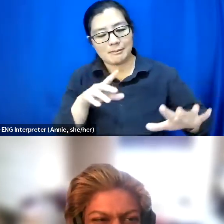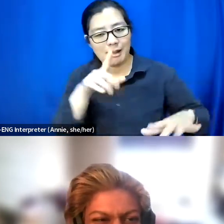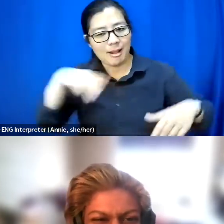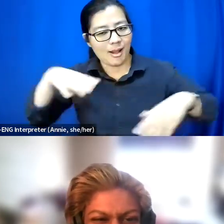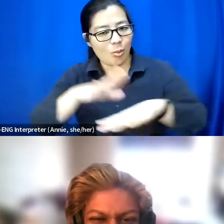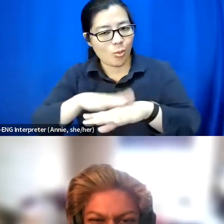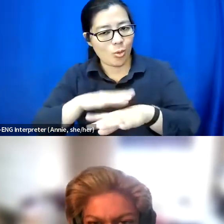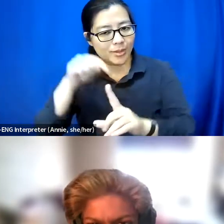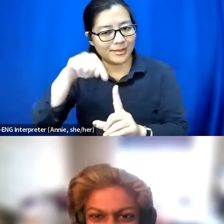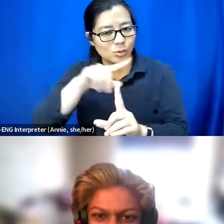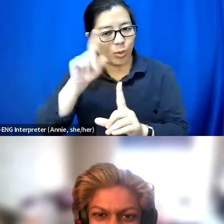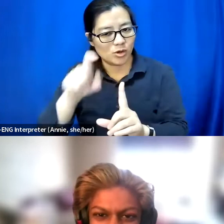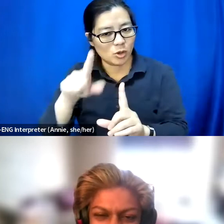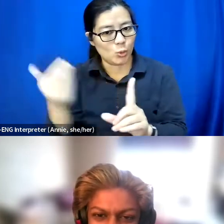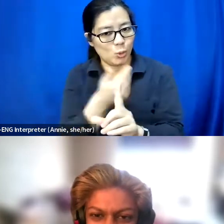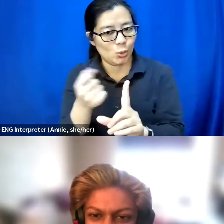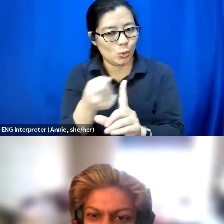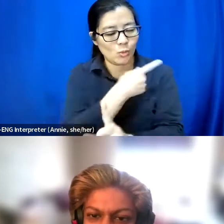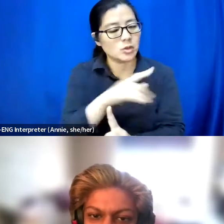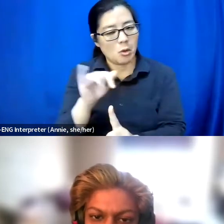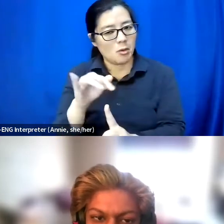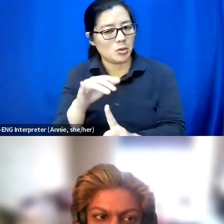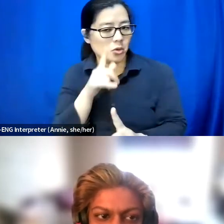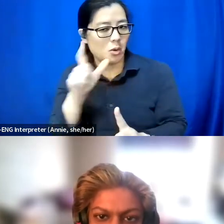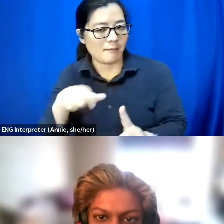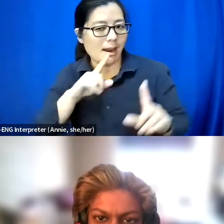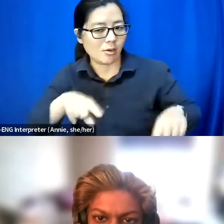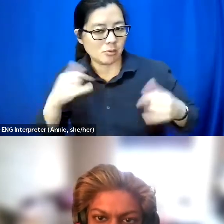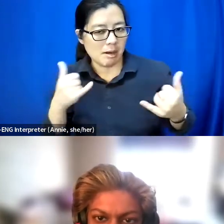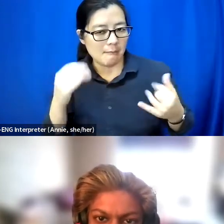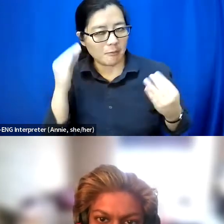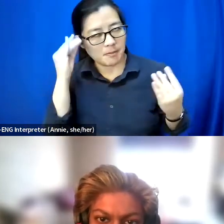so if you want come back to it later, but if you didn't have